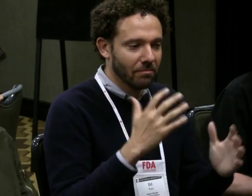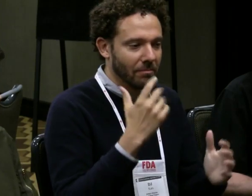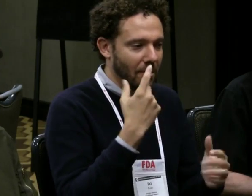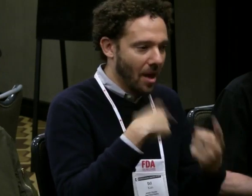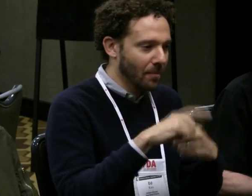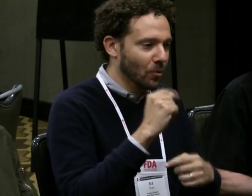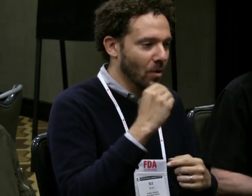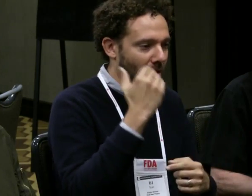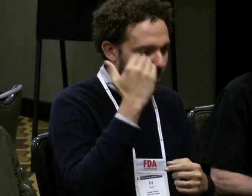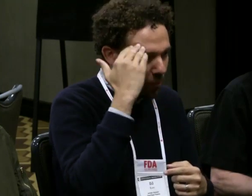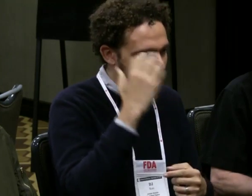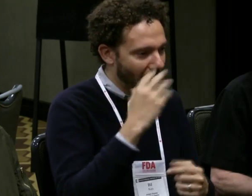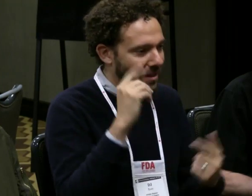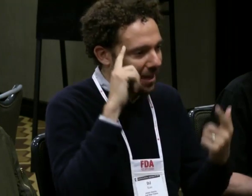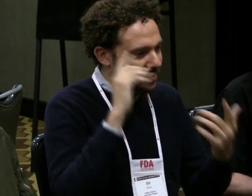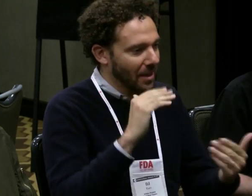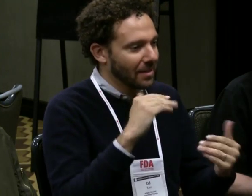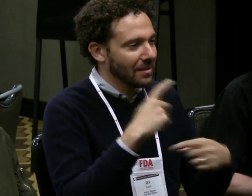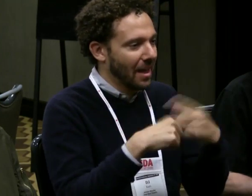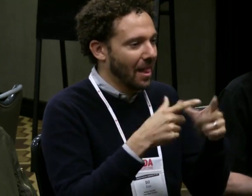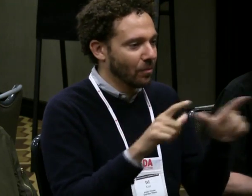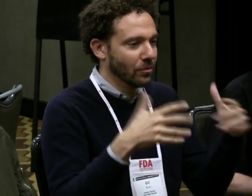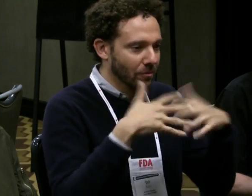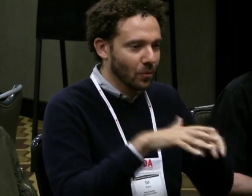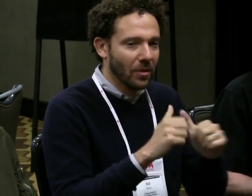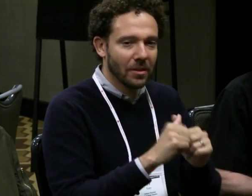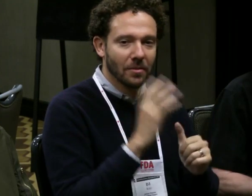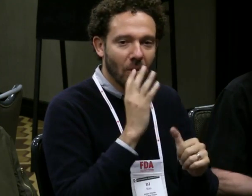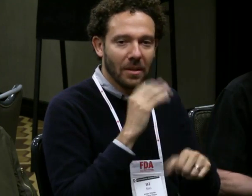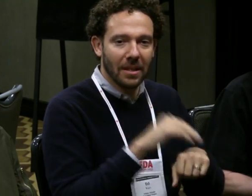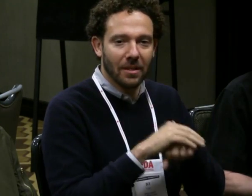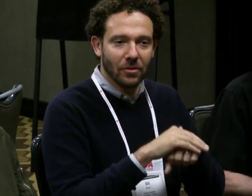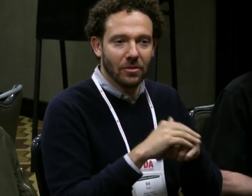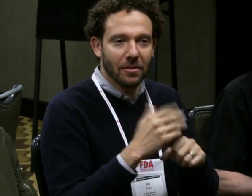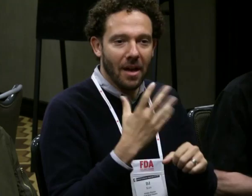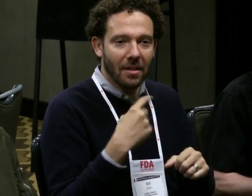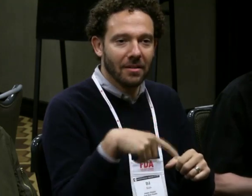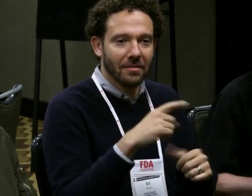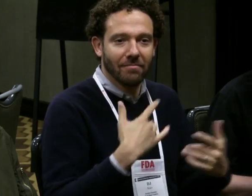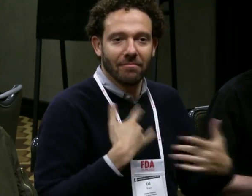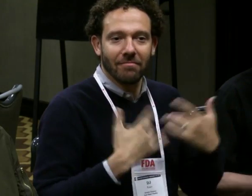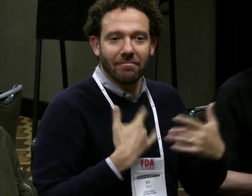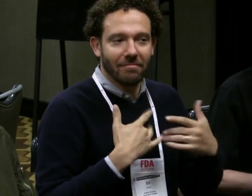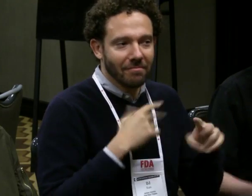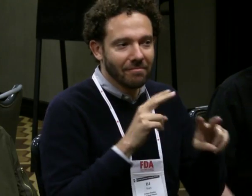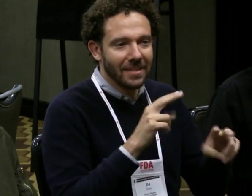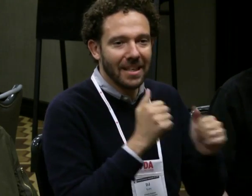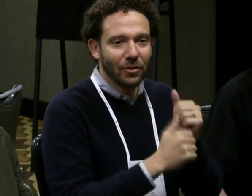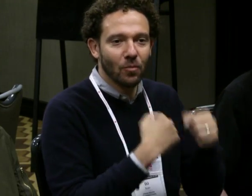and they have an audience. They've developed an audience who knows and comes to expect ASL and English